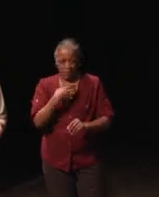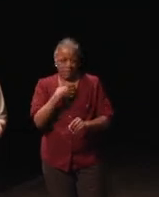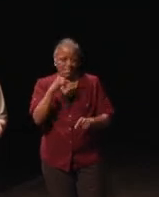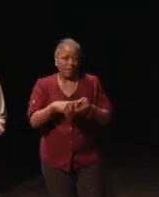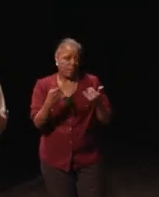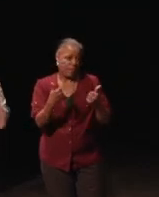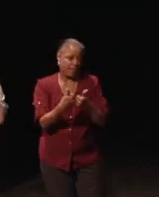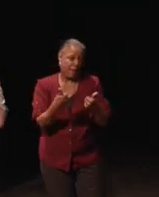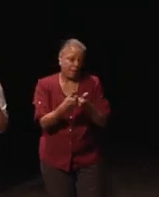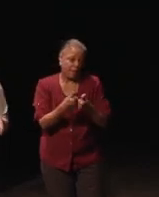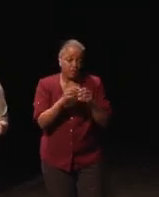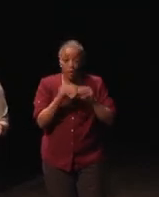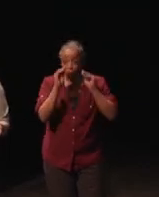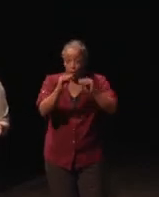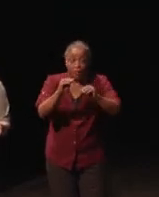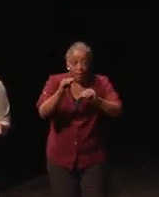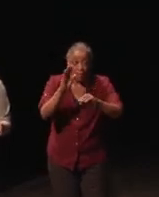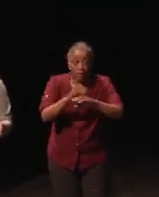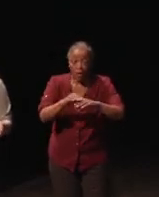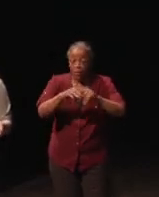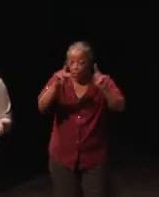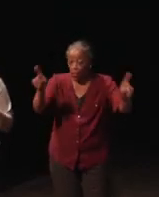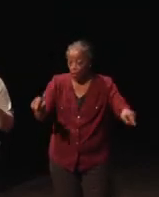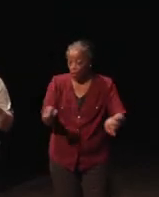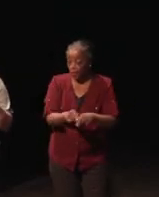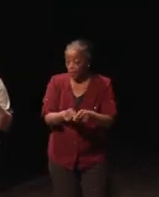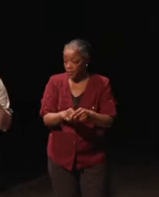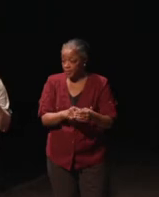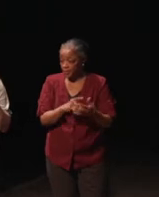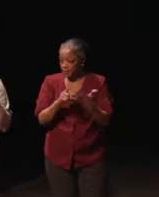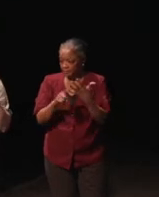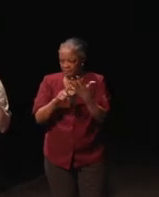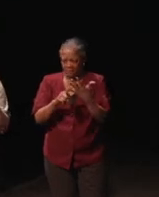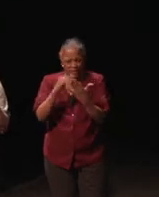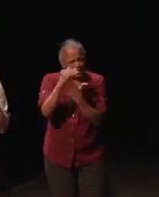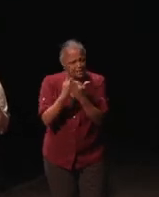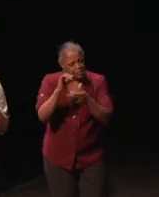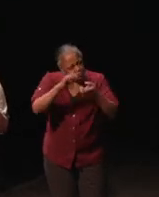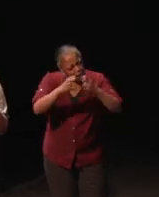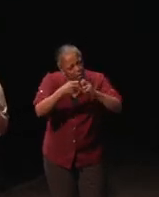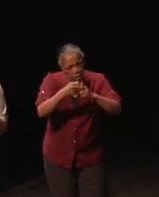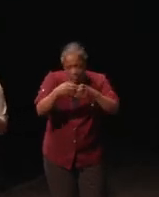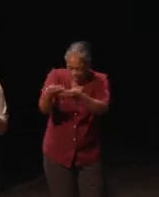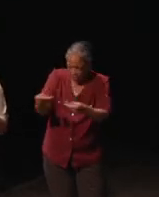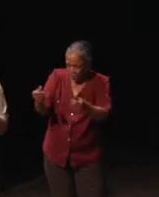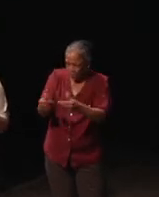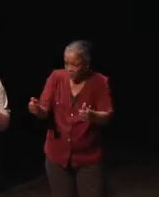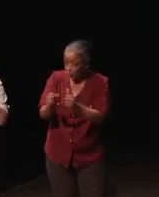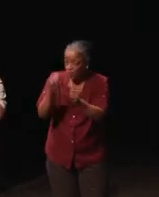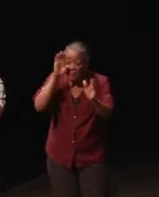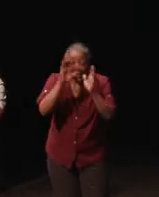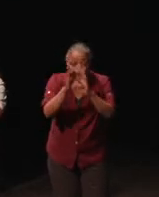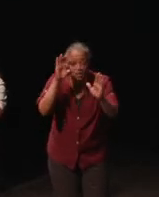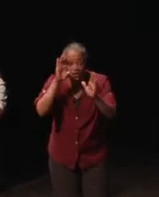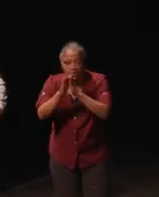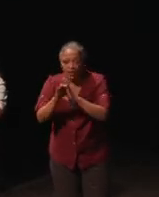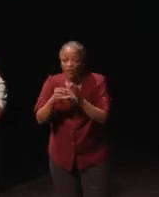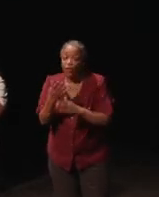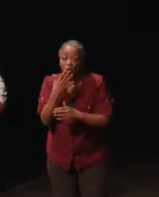So, I put those right on board. And I listed a bunch of problems and solutions with pictures. So, for colorblindness I took